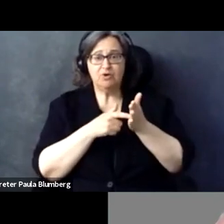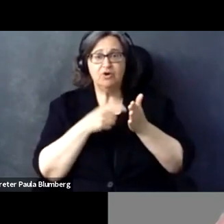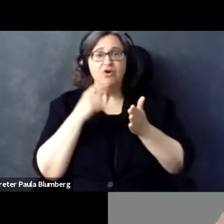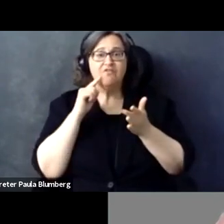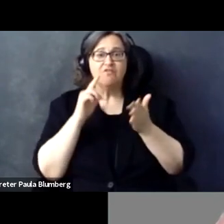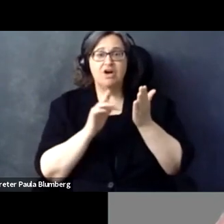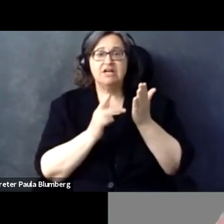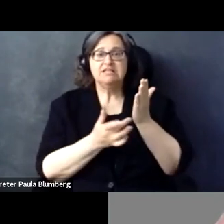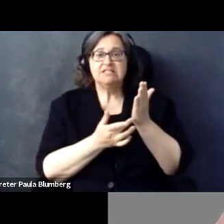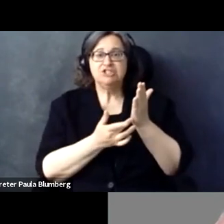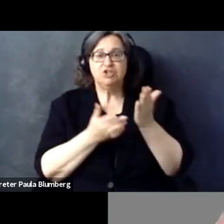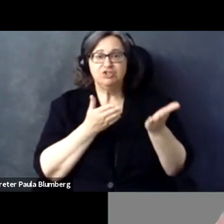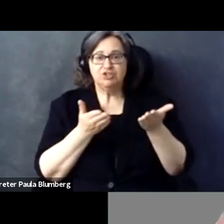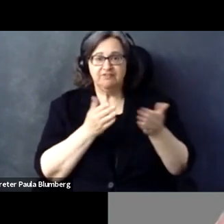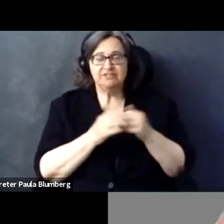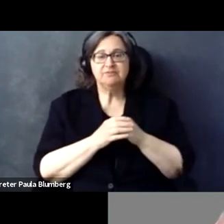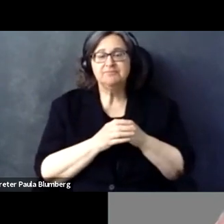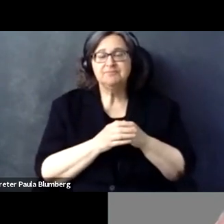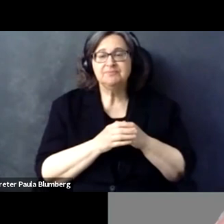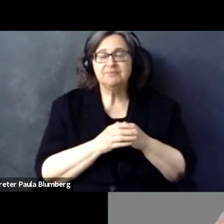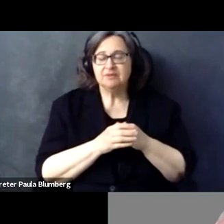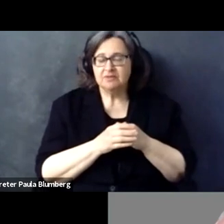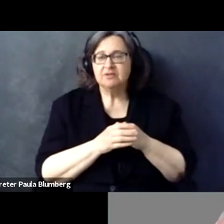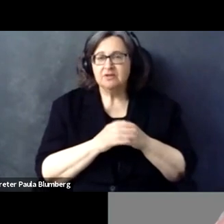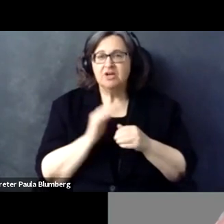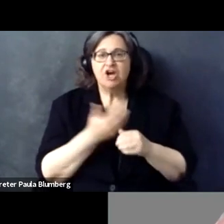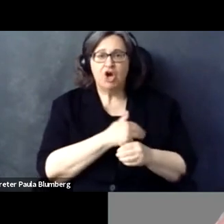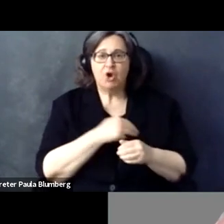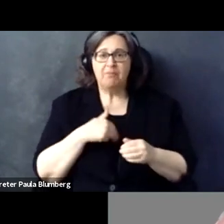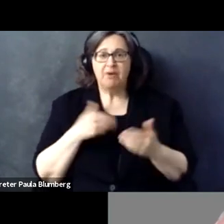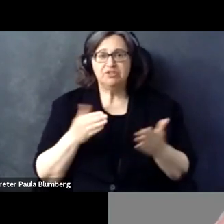ADA doesn't really help me understand how I am supposed to handle the